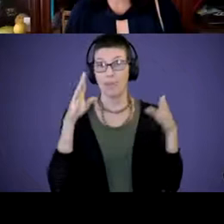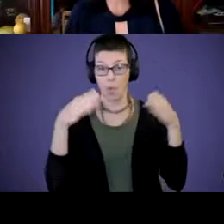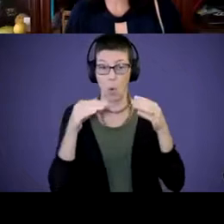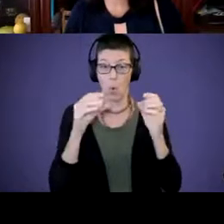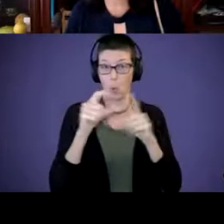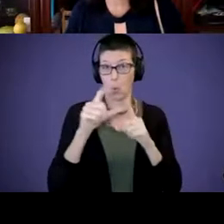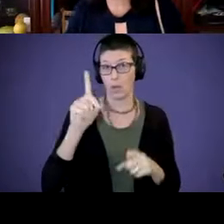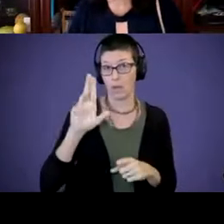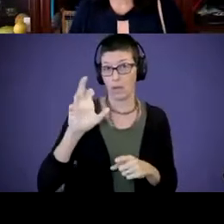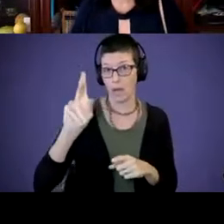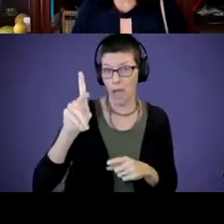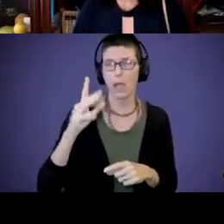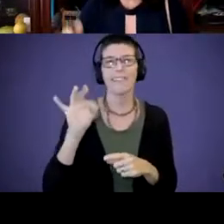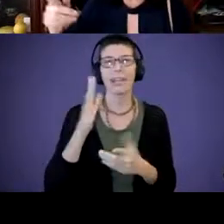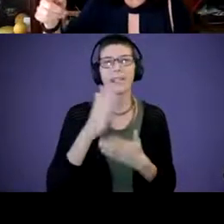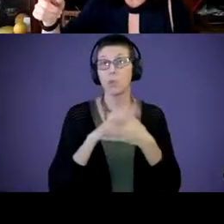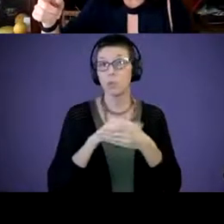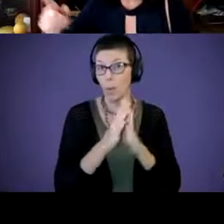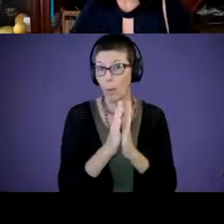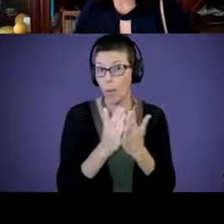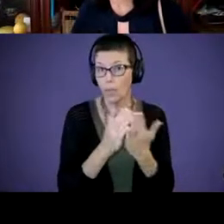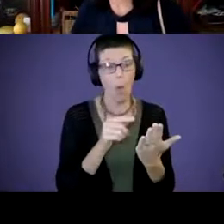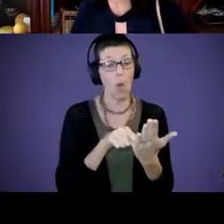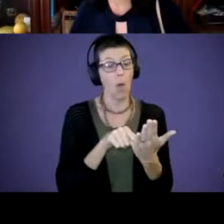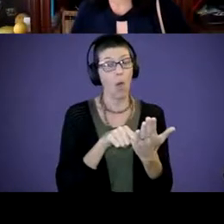you find some story books. “Oh, there's a duck in this book.